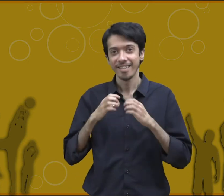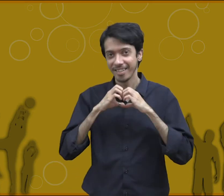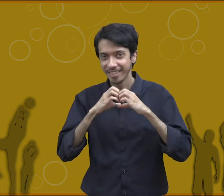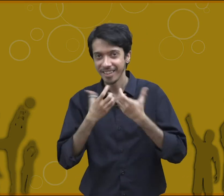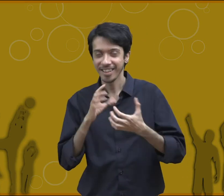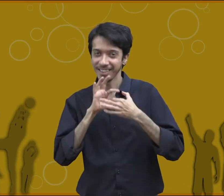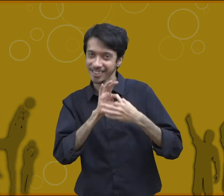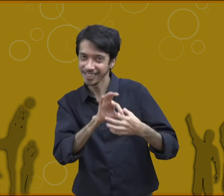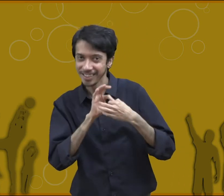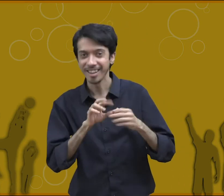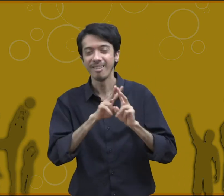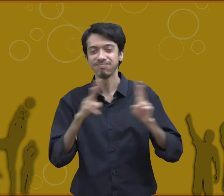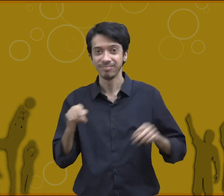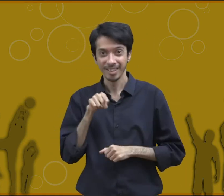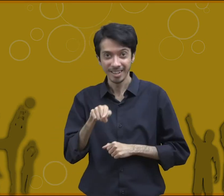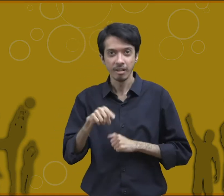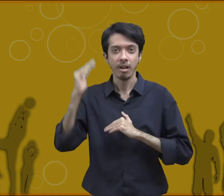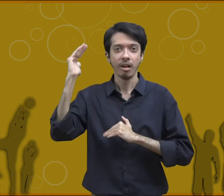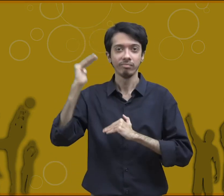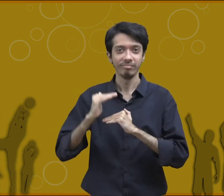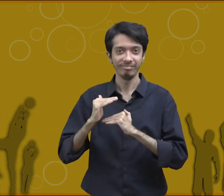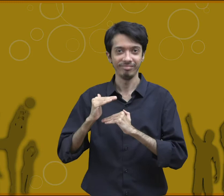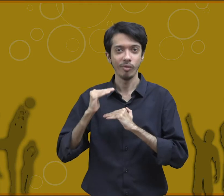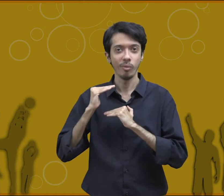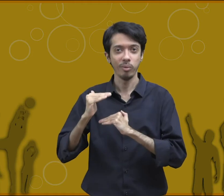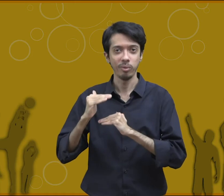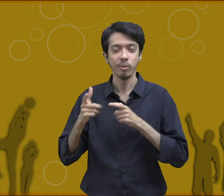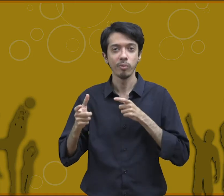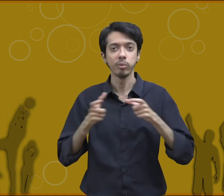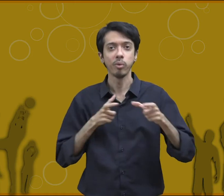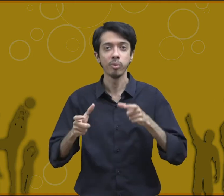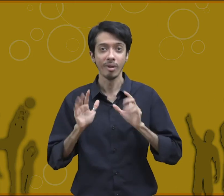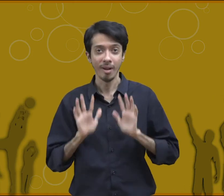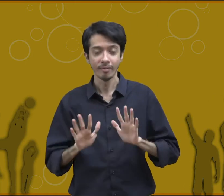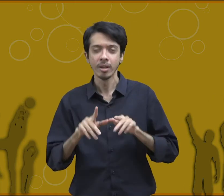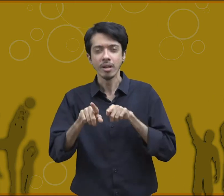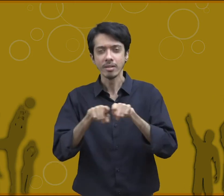love and many other if a person does not have proper control over these emotions then he becomes